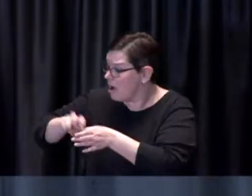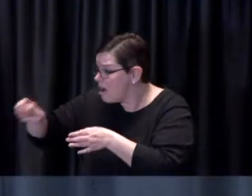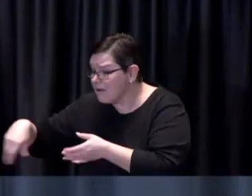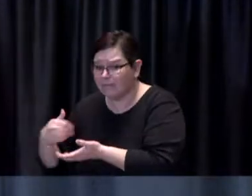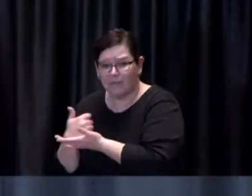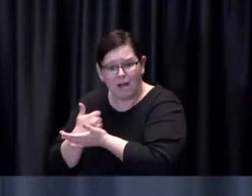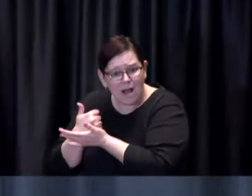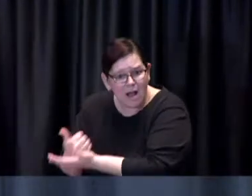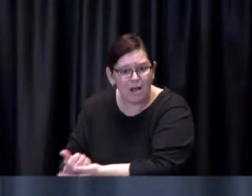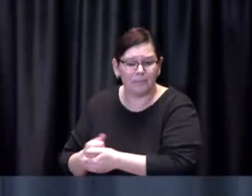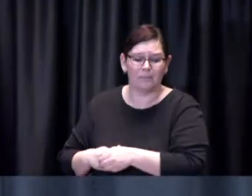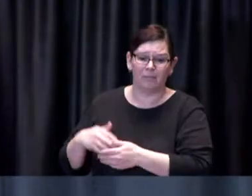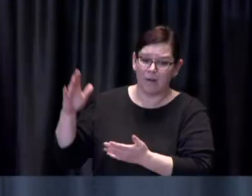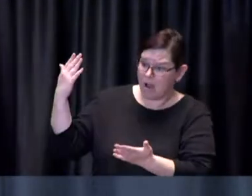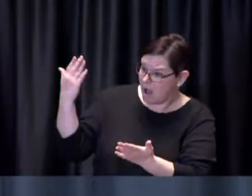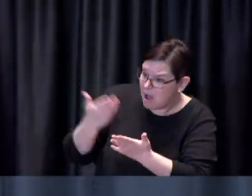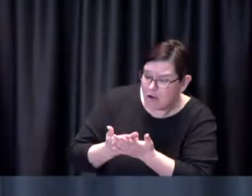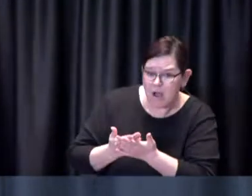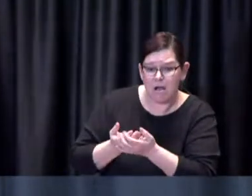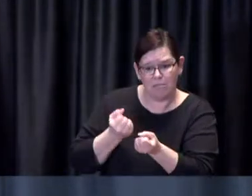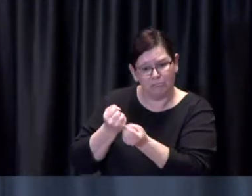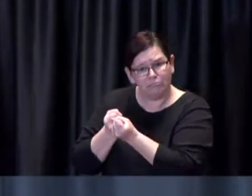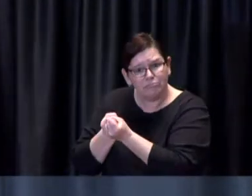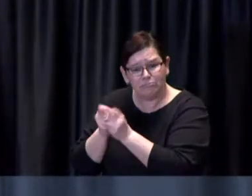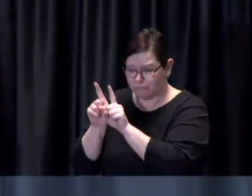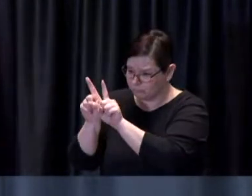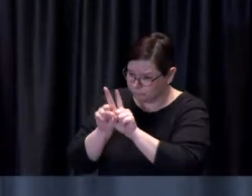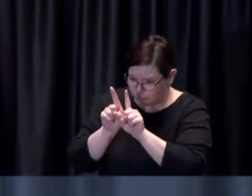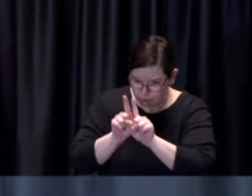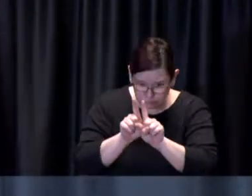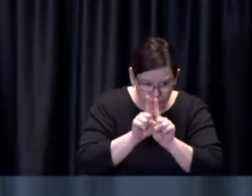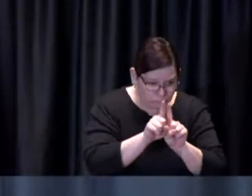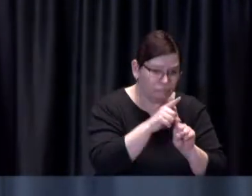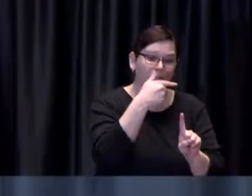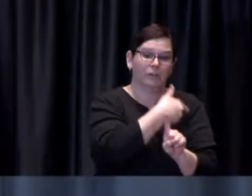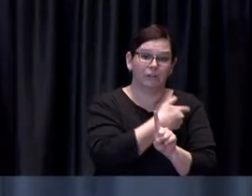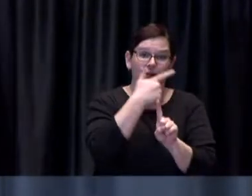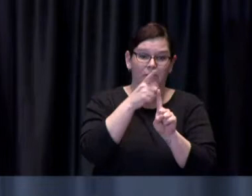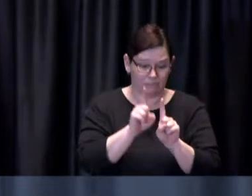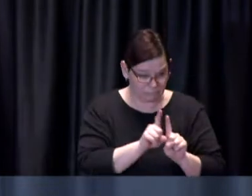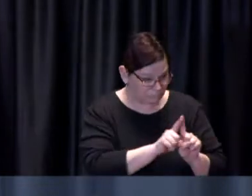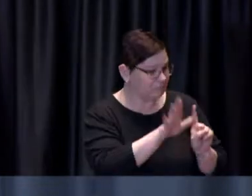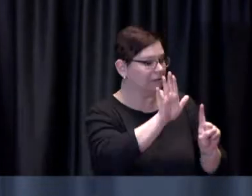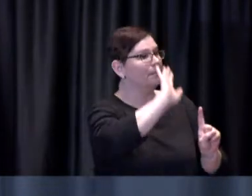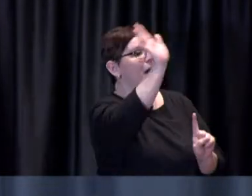arrive get them to where they need to be and if that is simply helping them get to check in that